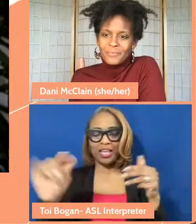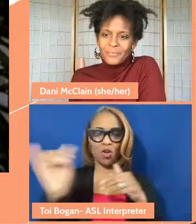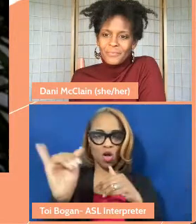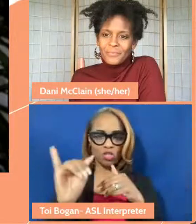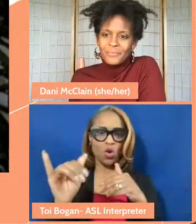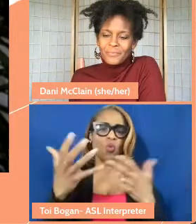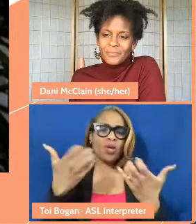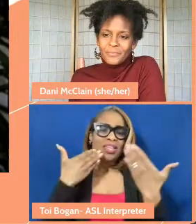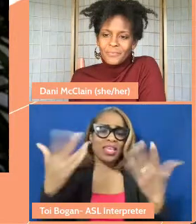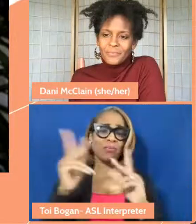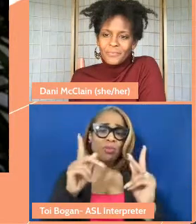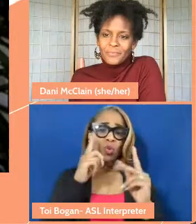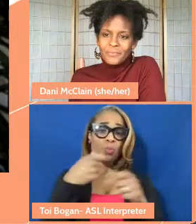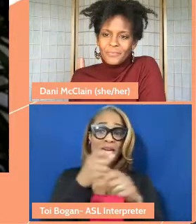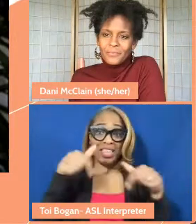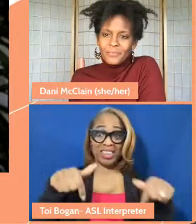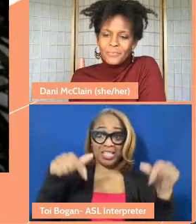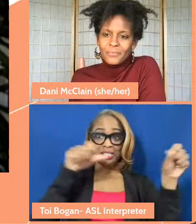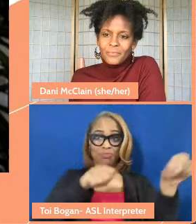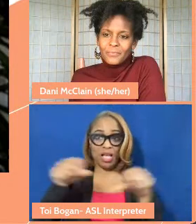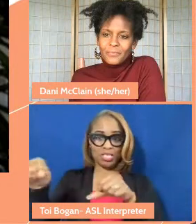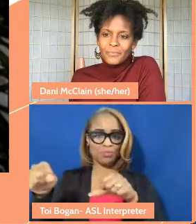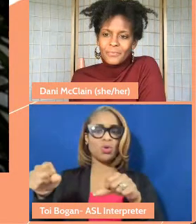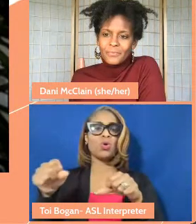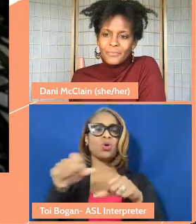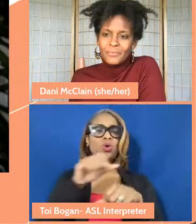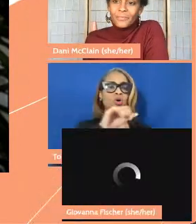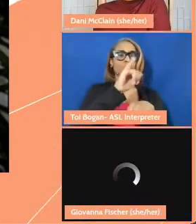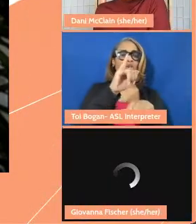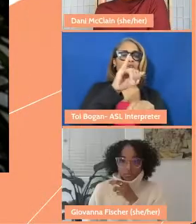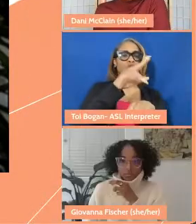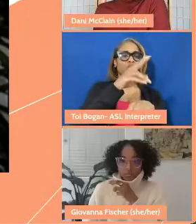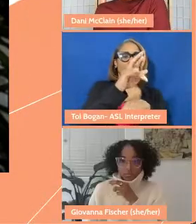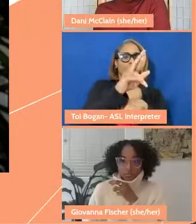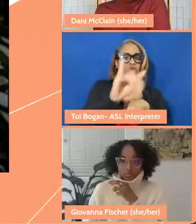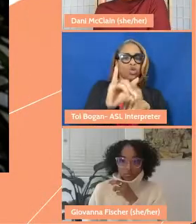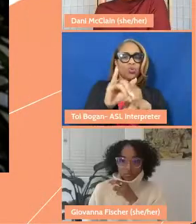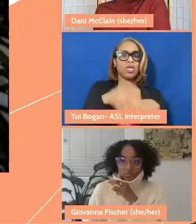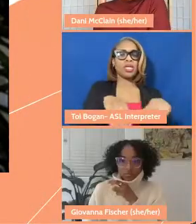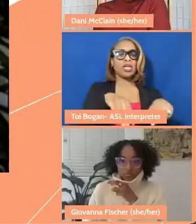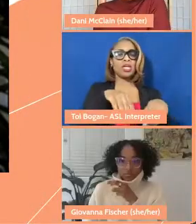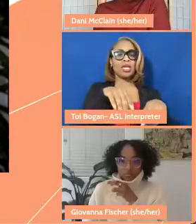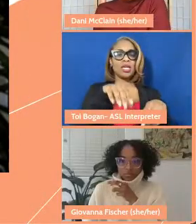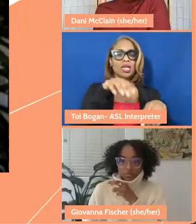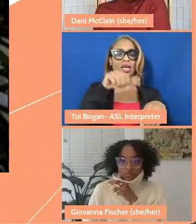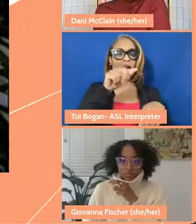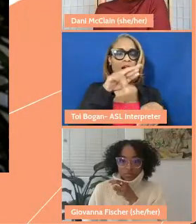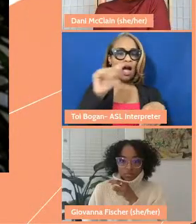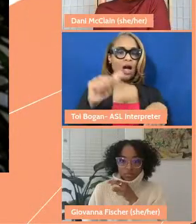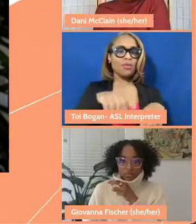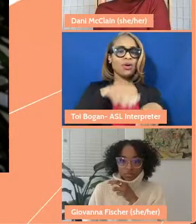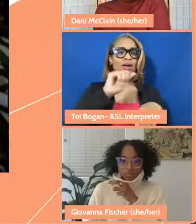the folks who made this project possible, so Yuri Sakakibara, Alex Lemire Pasternak,